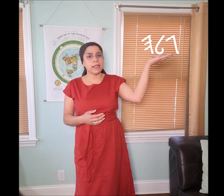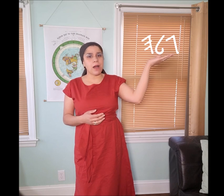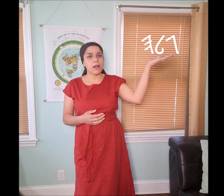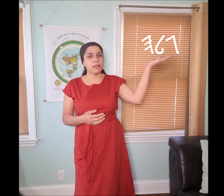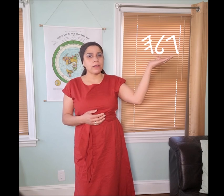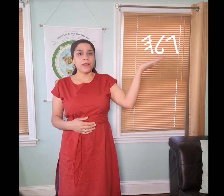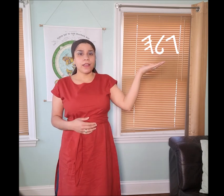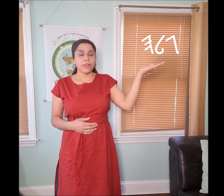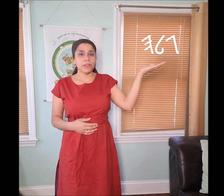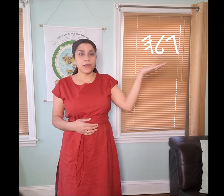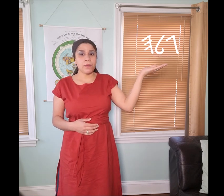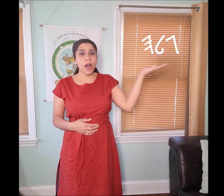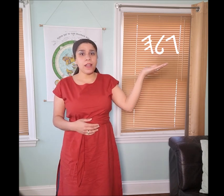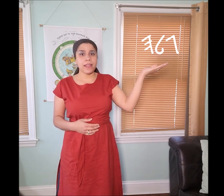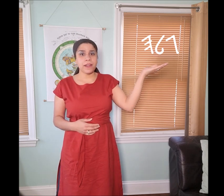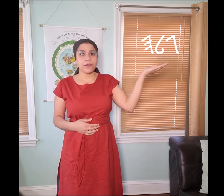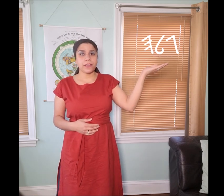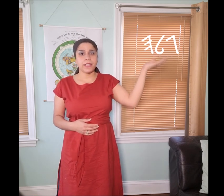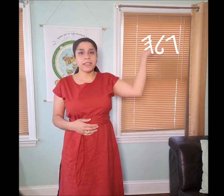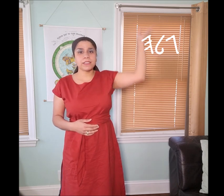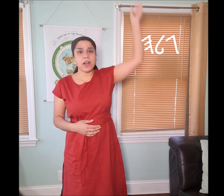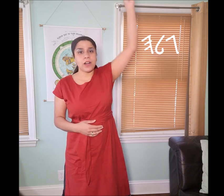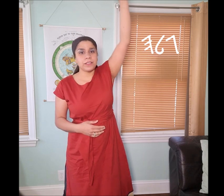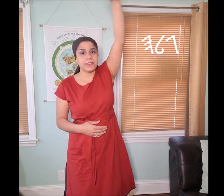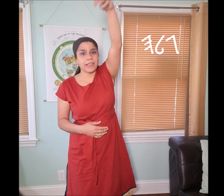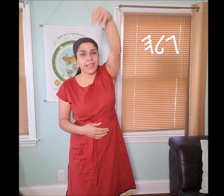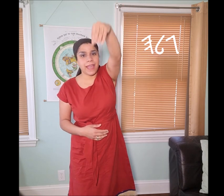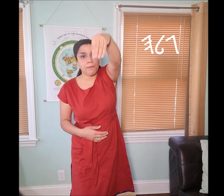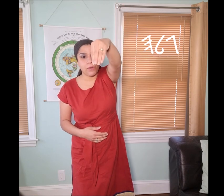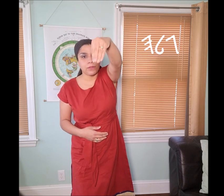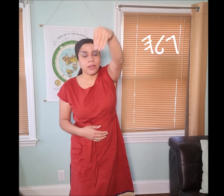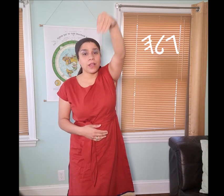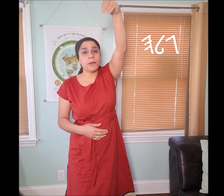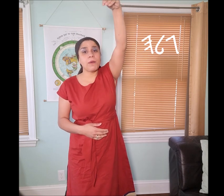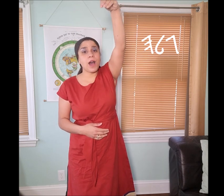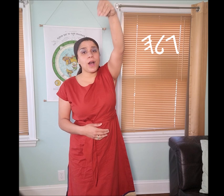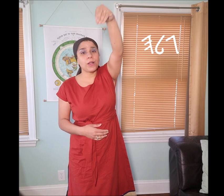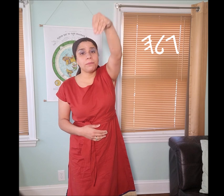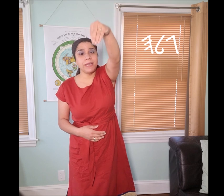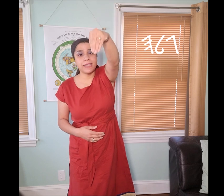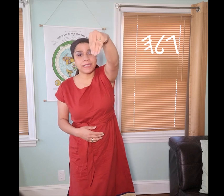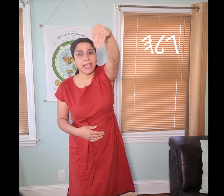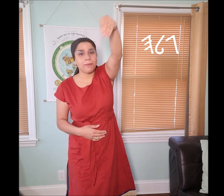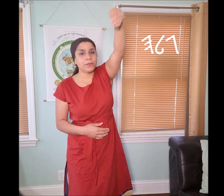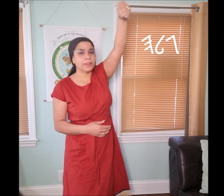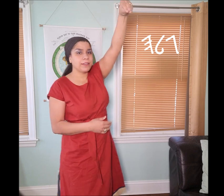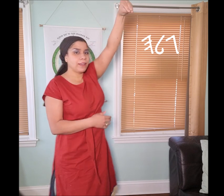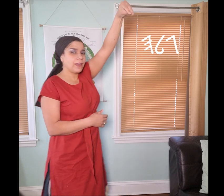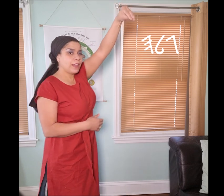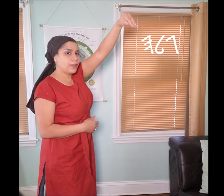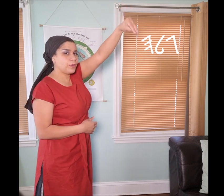“𐤂 gamal”. The “𐤂 gamal” letter is called the camel. “𐤂 gamal” means camel.